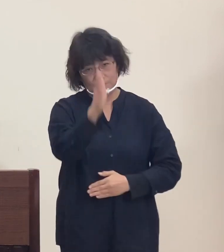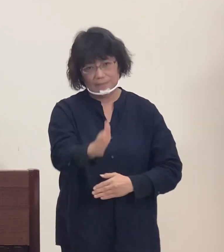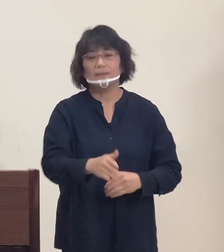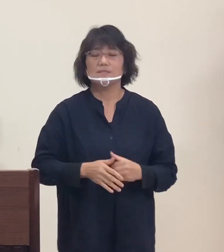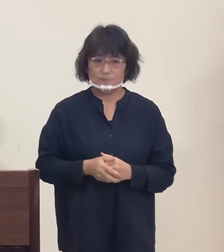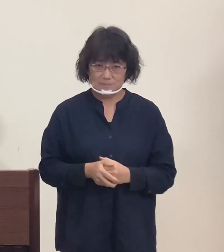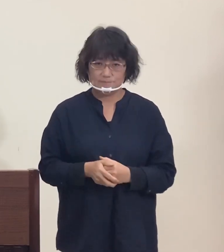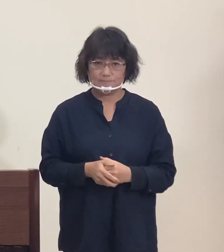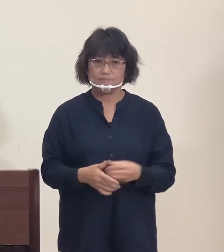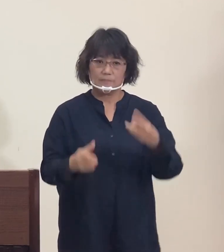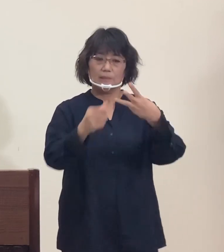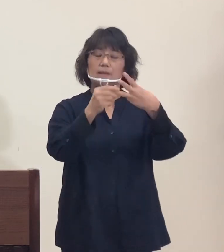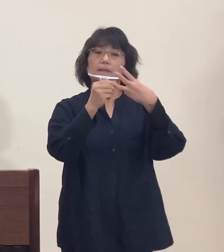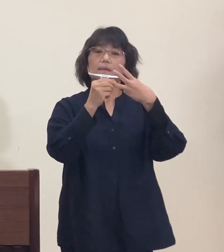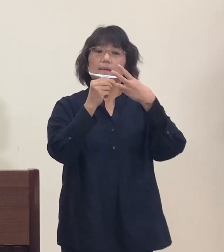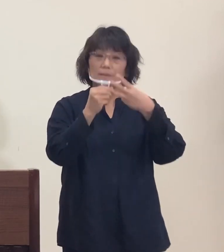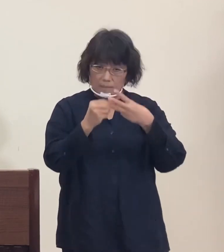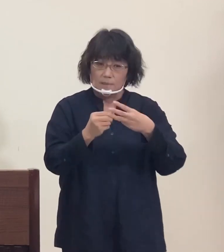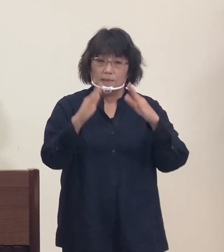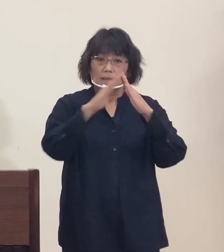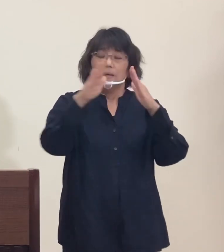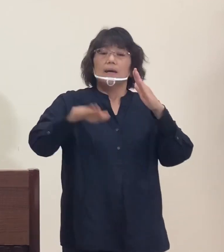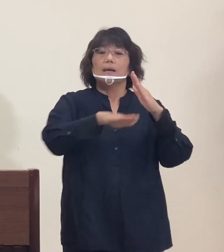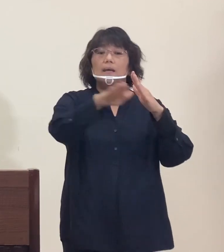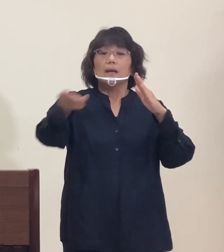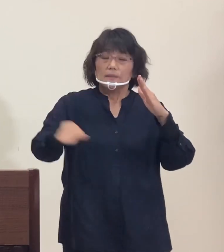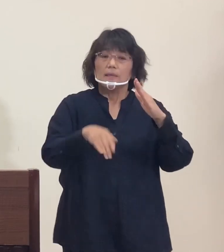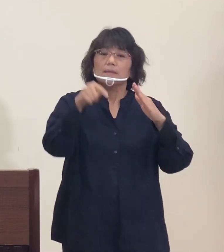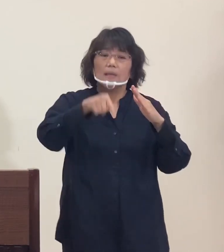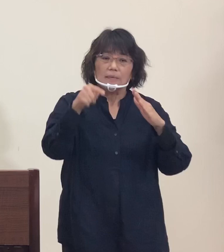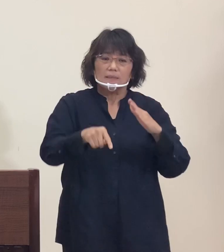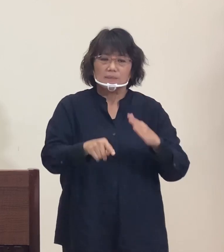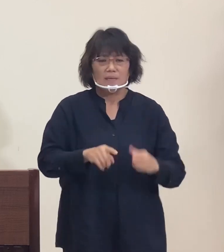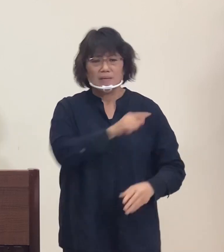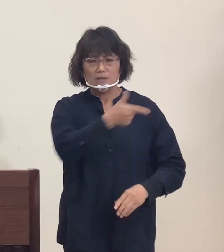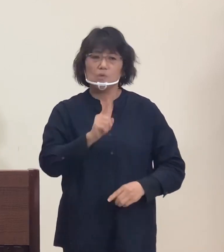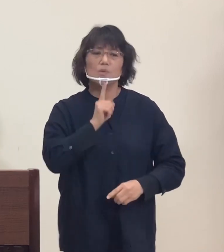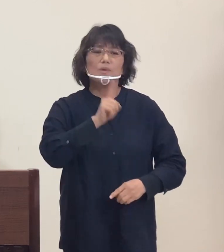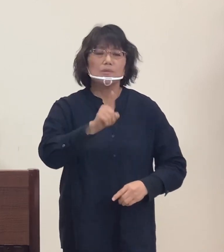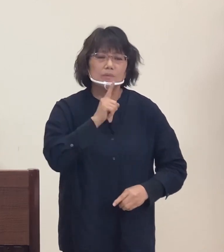It is not easy to give this advice to families,